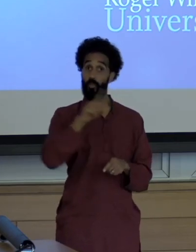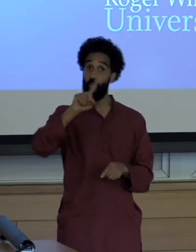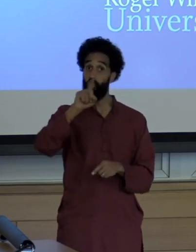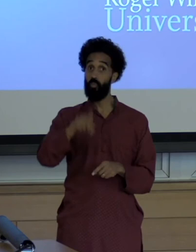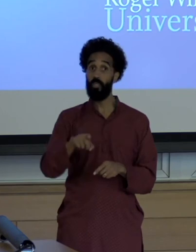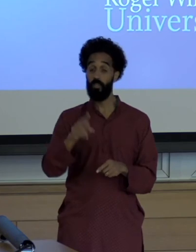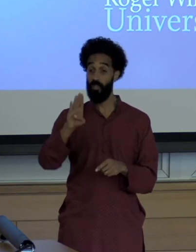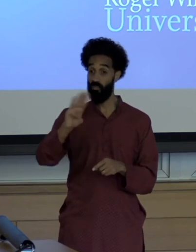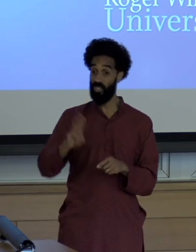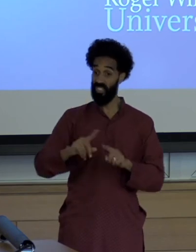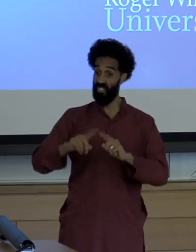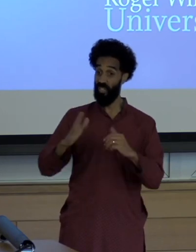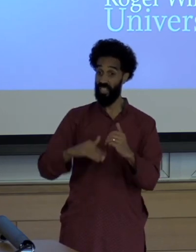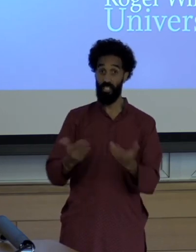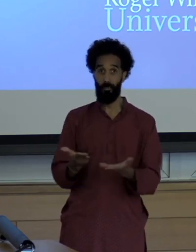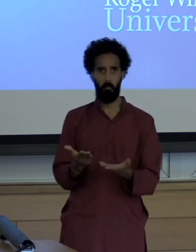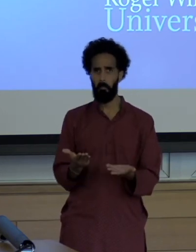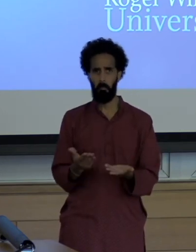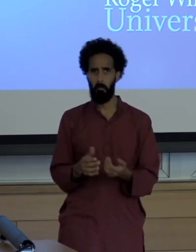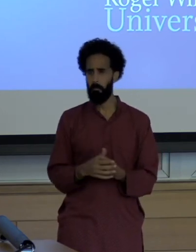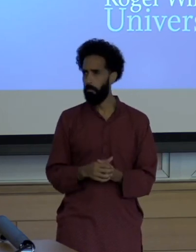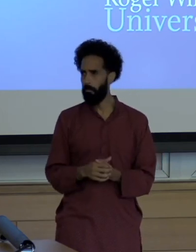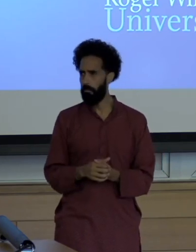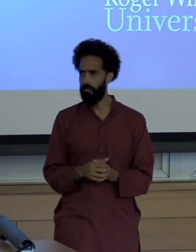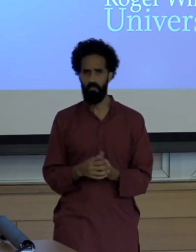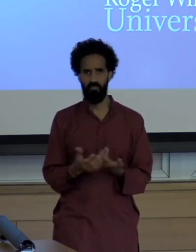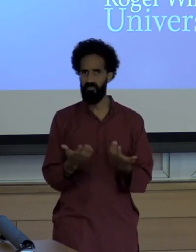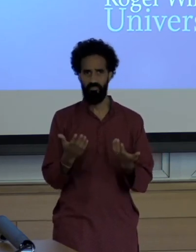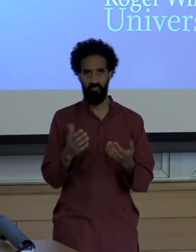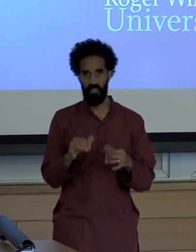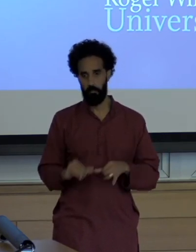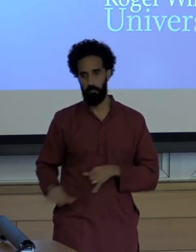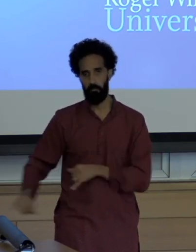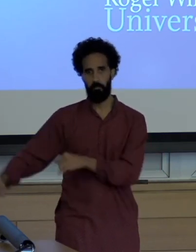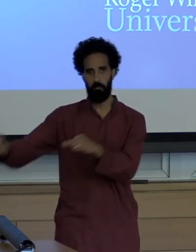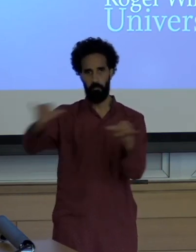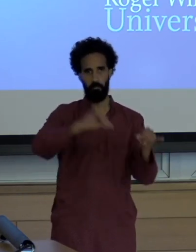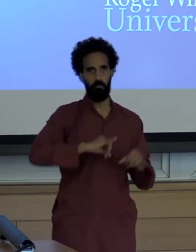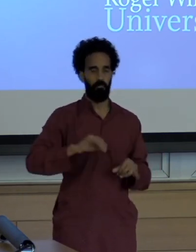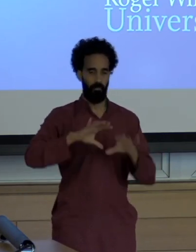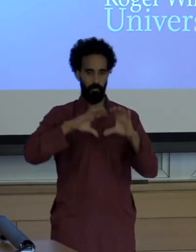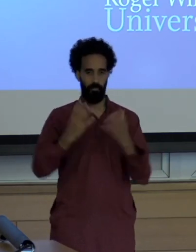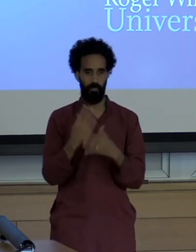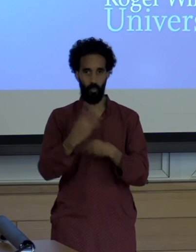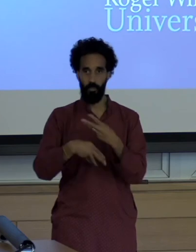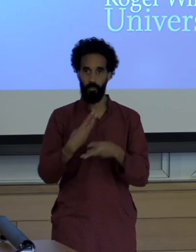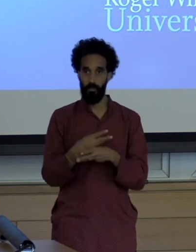You know Not only here right? Not only here elsewhere too. Another question?